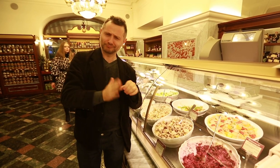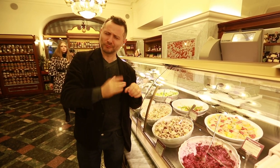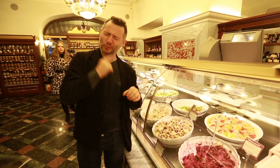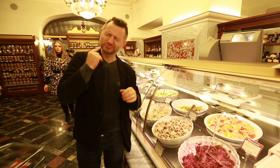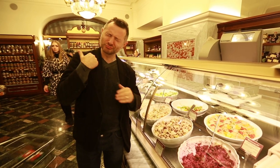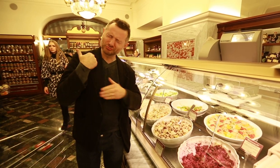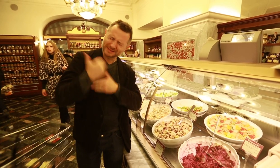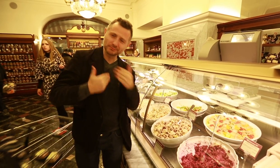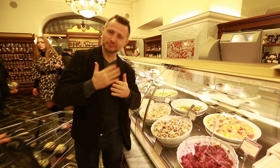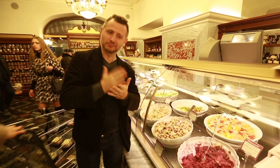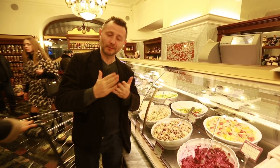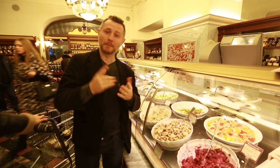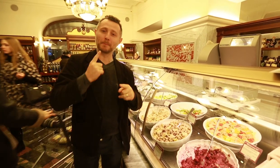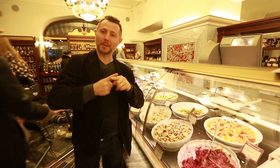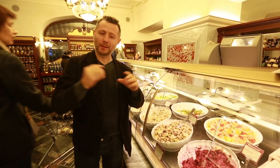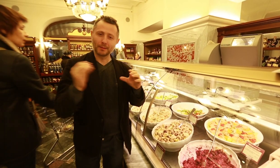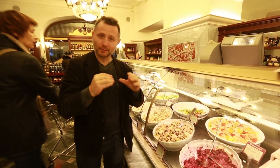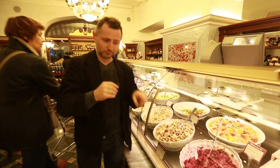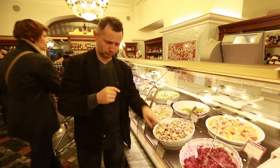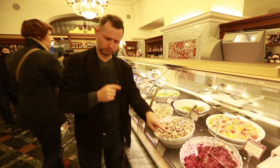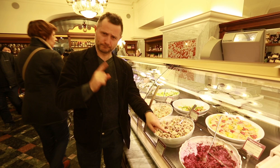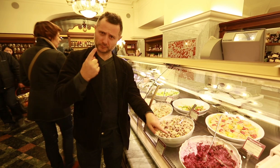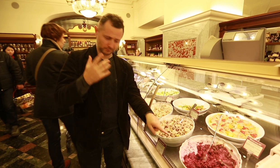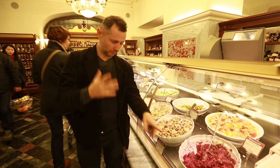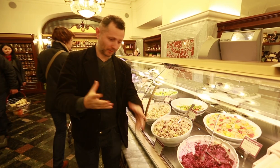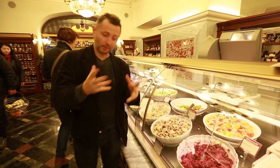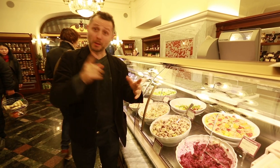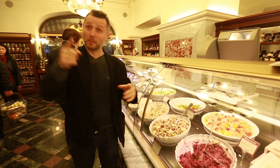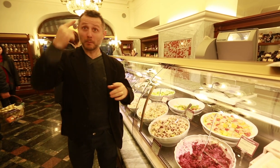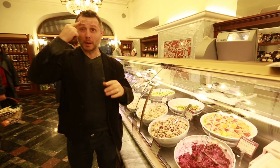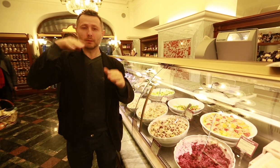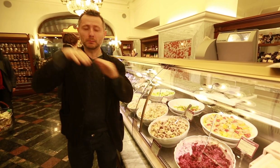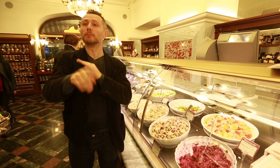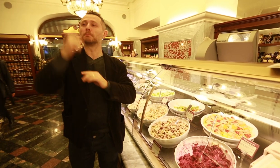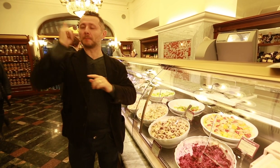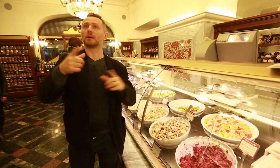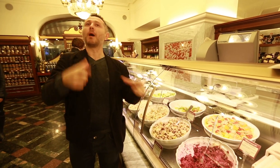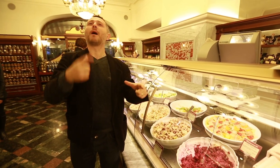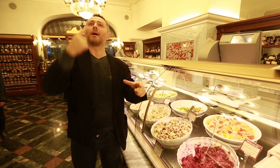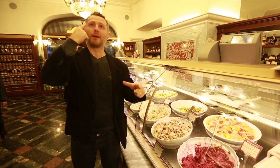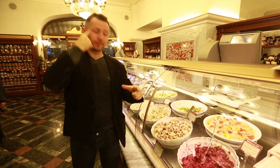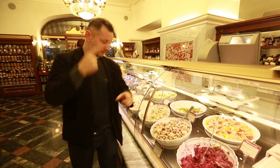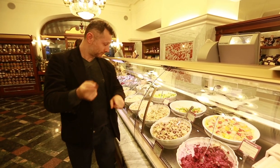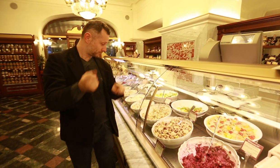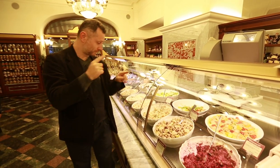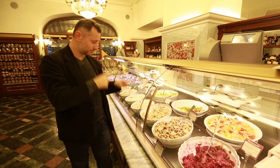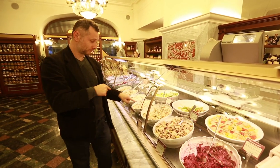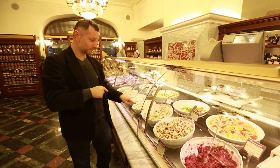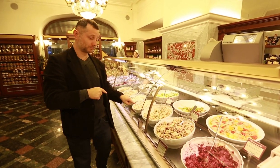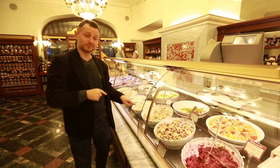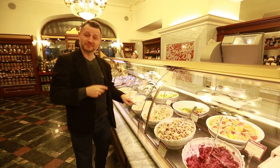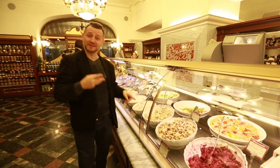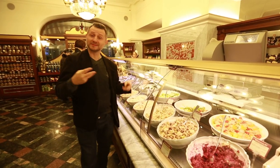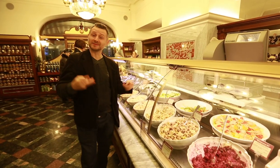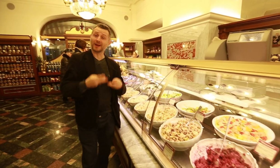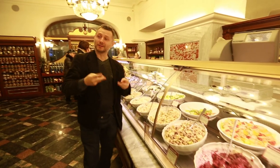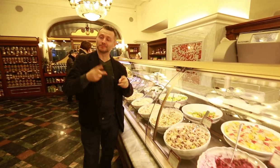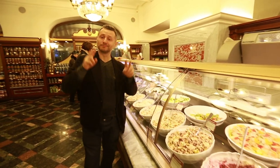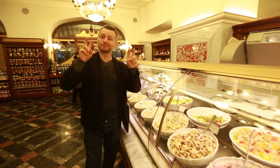made by slicing the beets thinly and putting different things in it. Next, we have “olive”